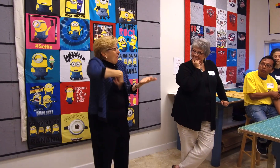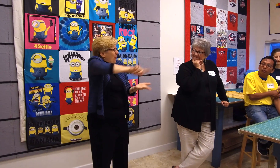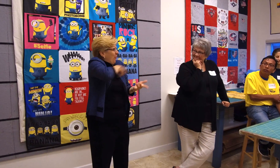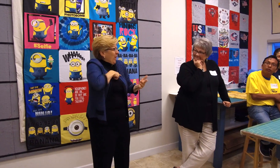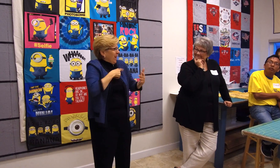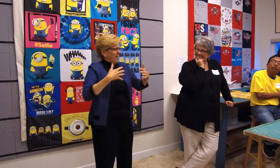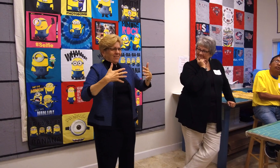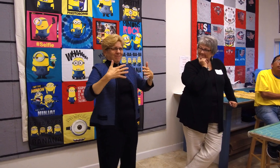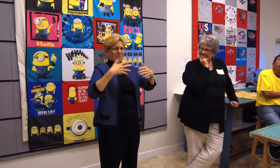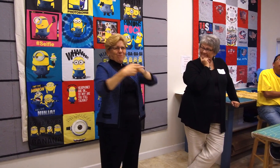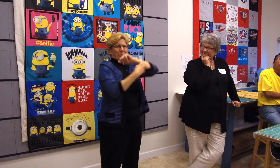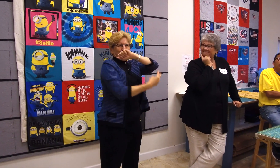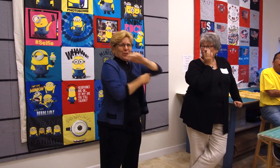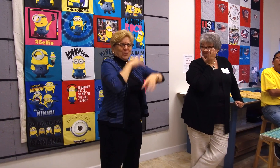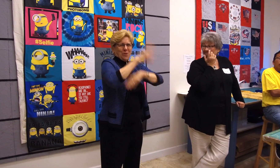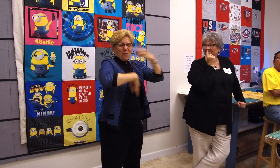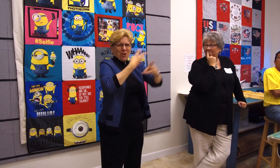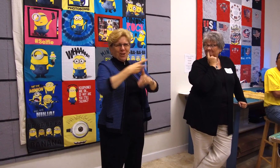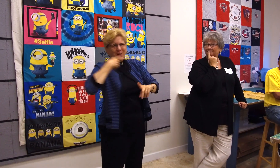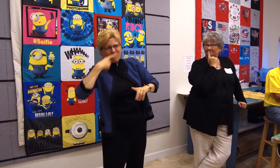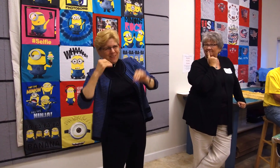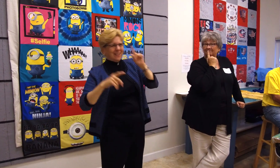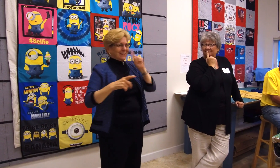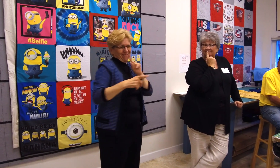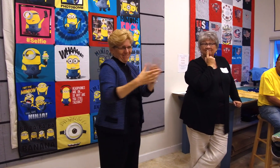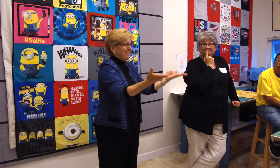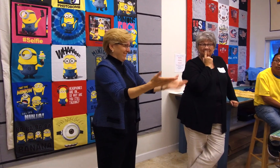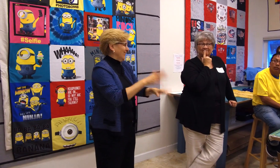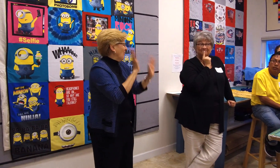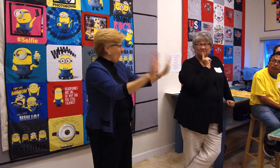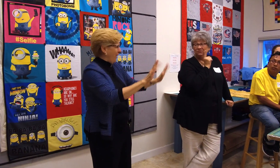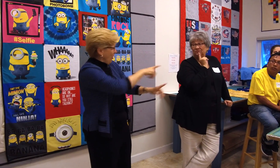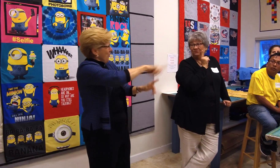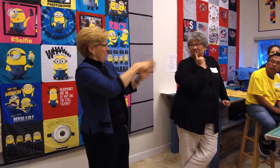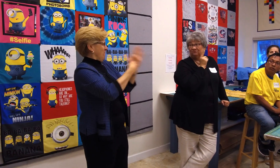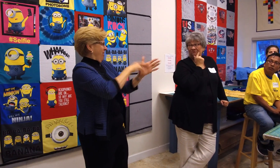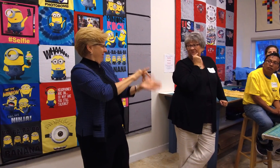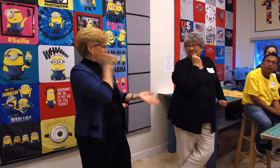That's another example on how we build a bridge between the hearing and deaf world. That's wonderful how you show that everyday here!